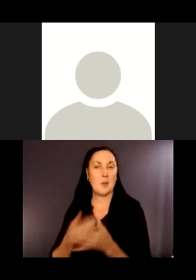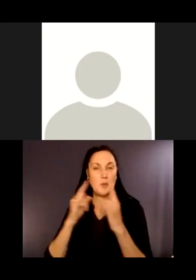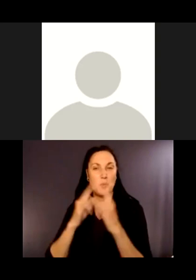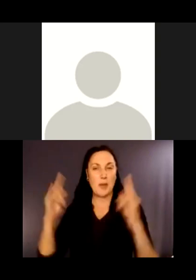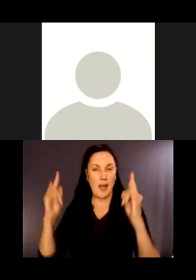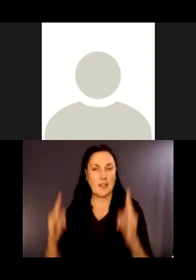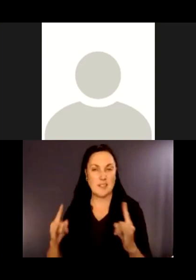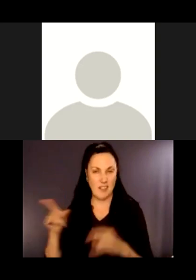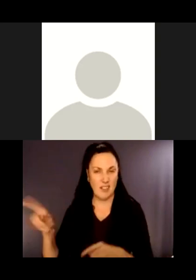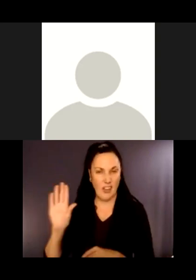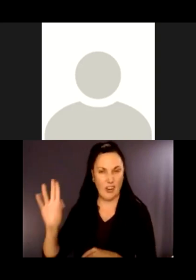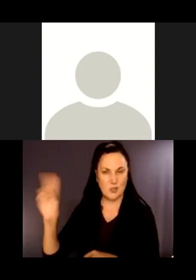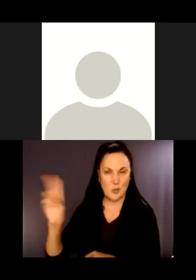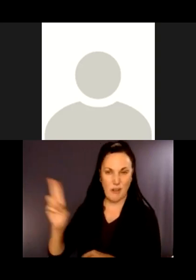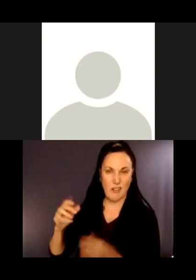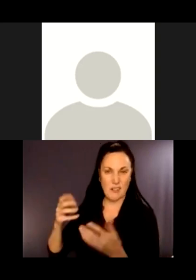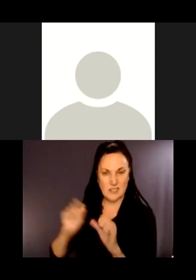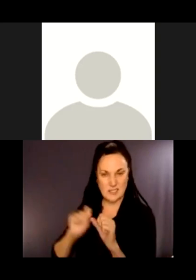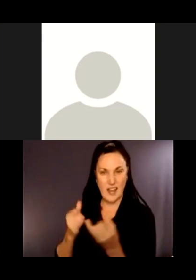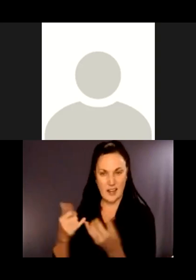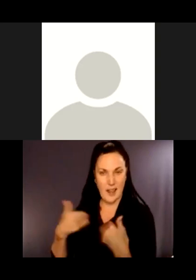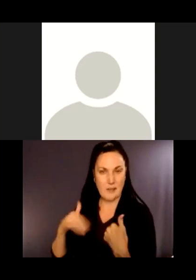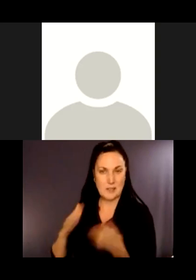Historical Society has put in.